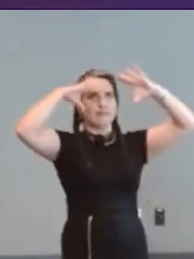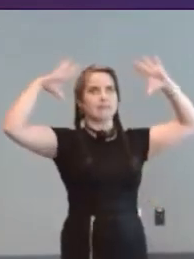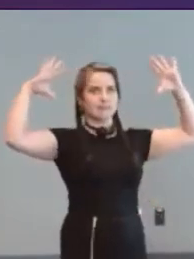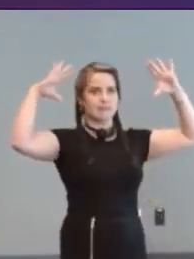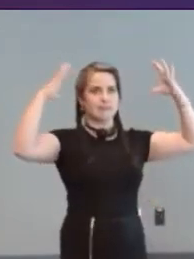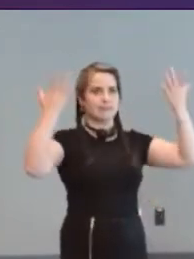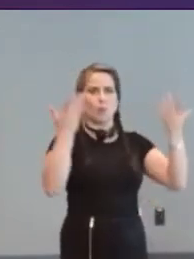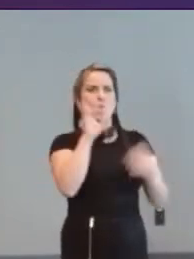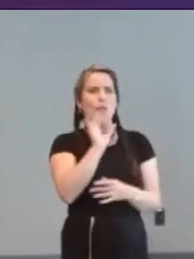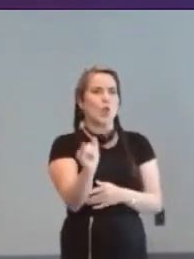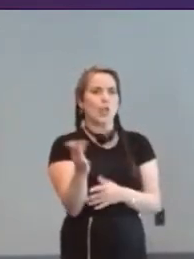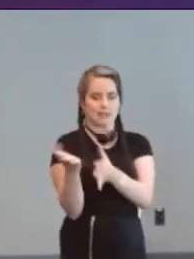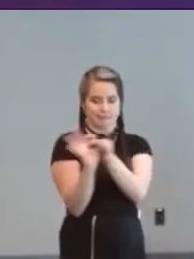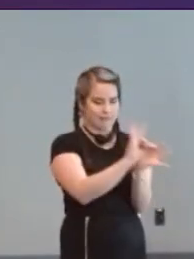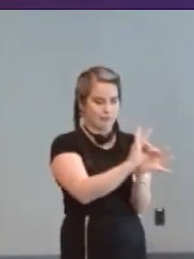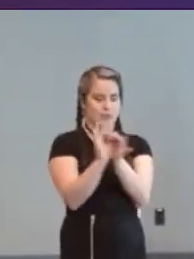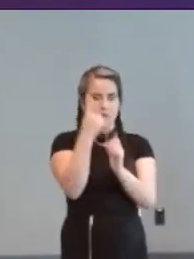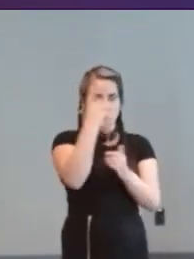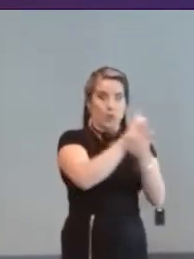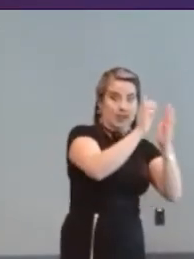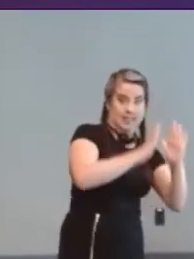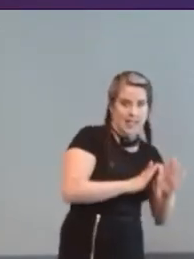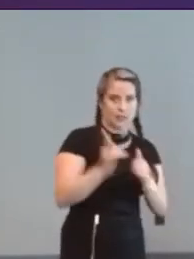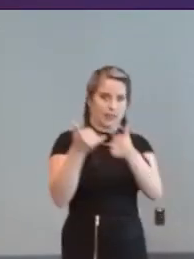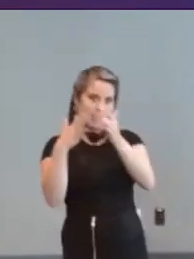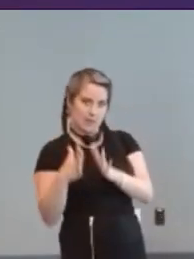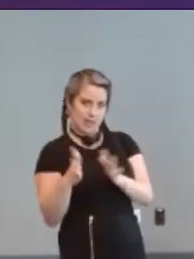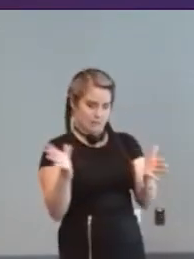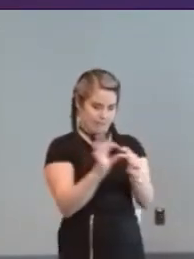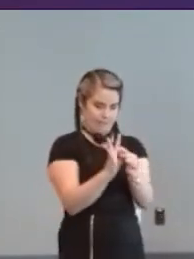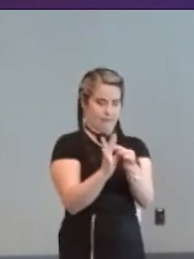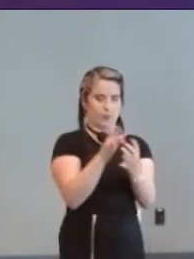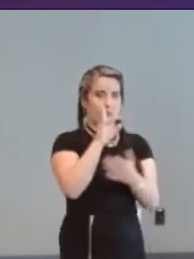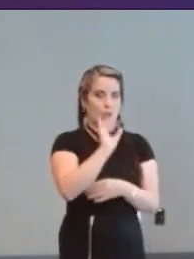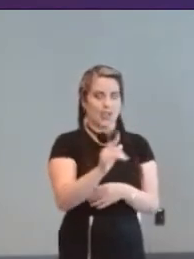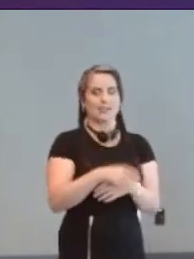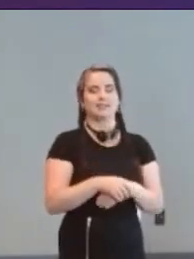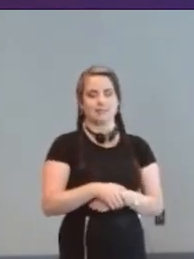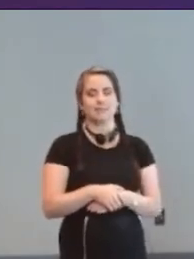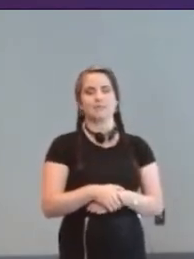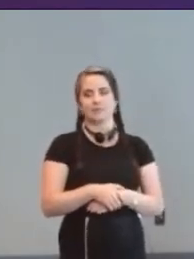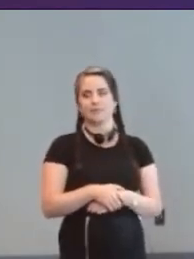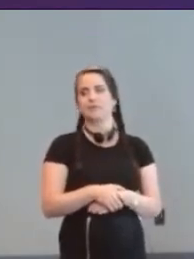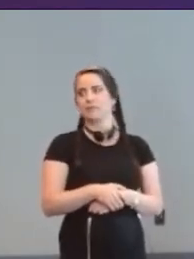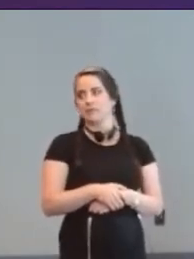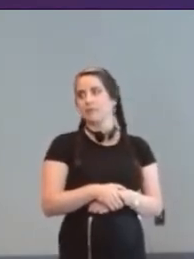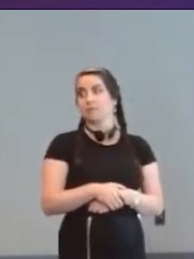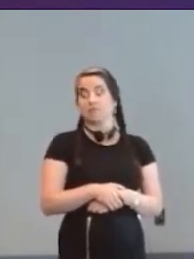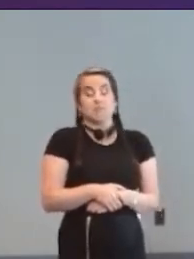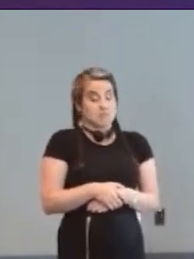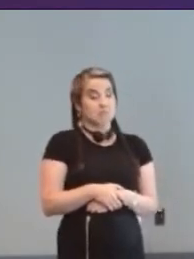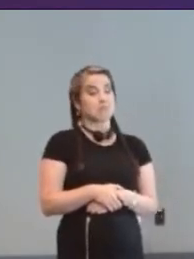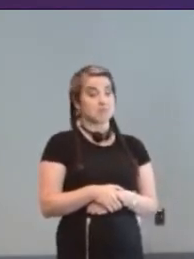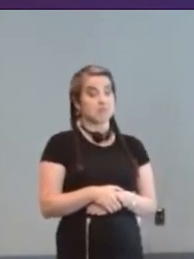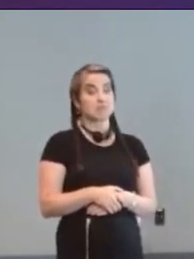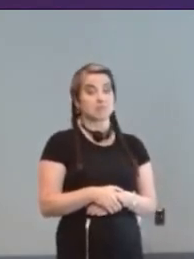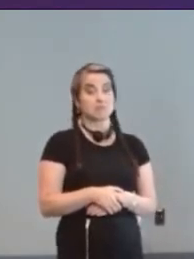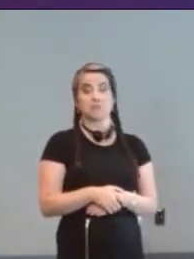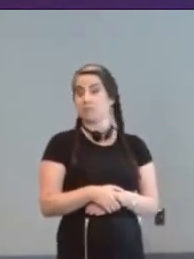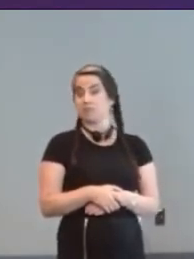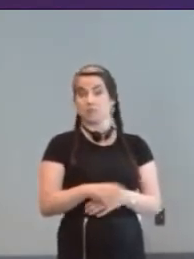relationship between the designer and the players some of your images and um yeah question from the chat.